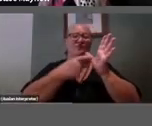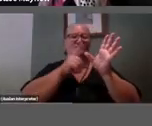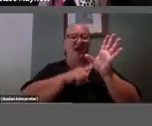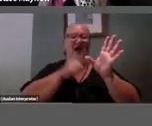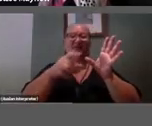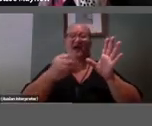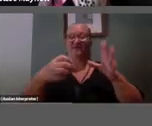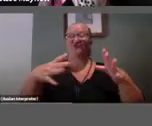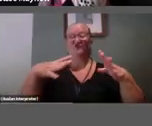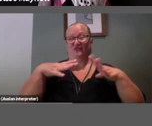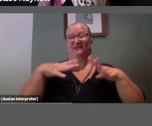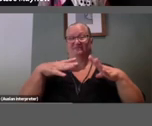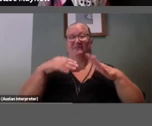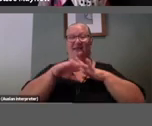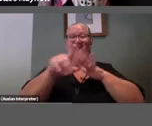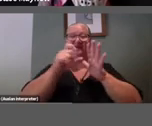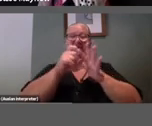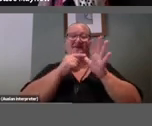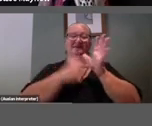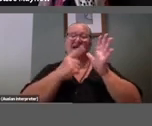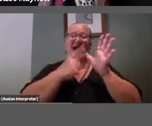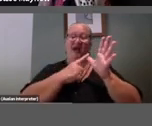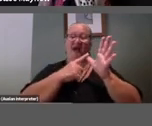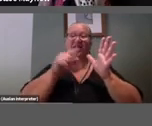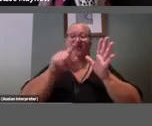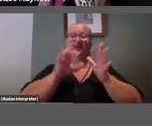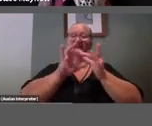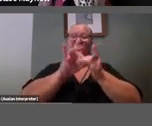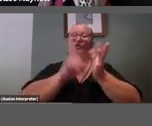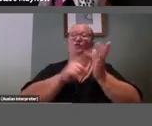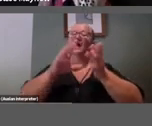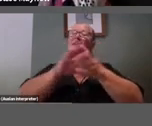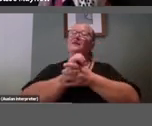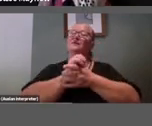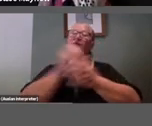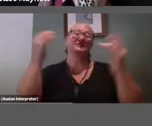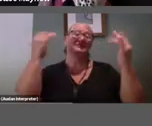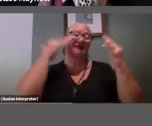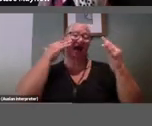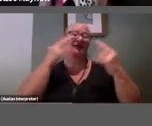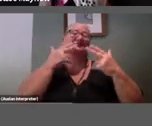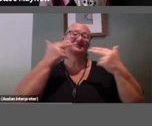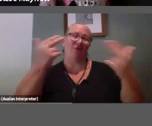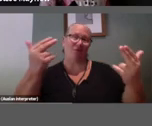Dada that attends to the pleasure of sound and song.